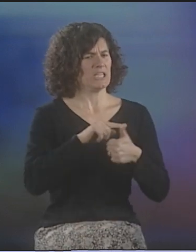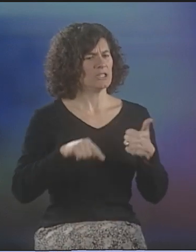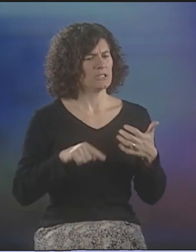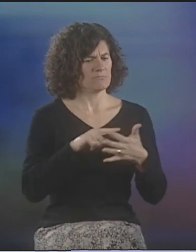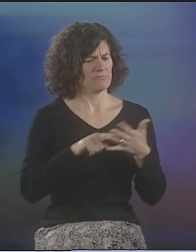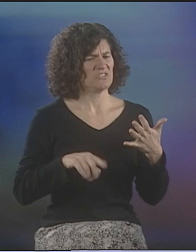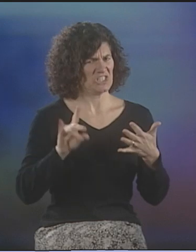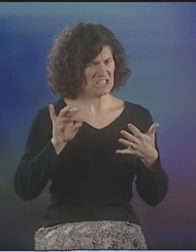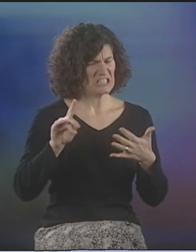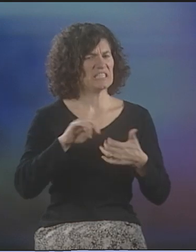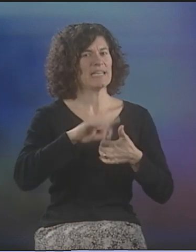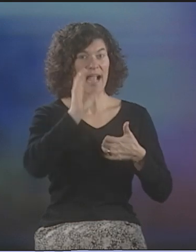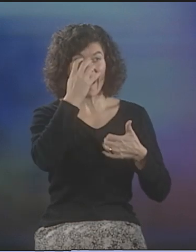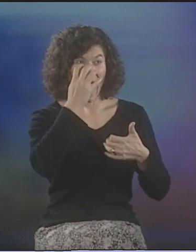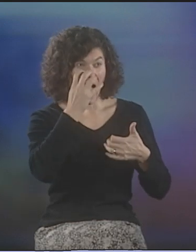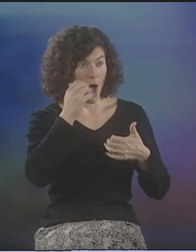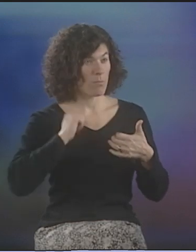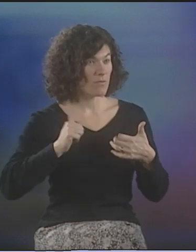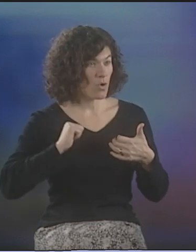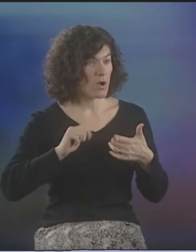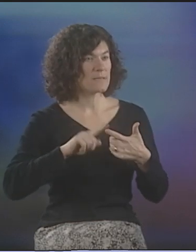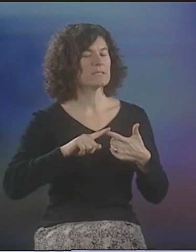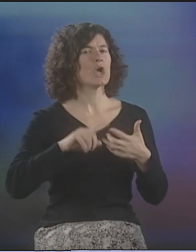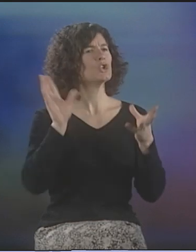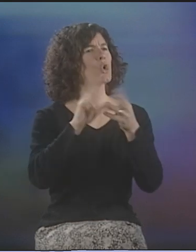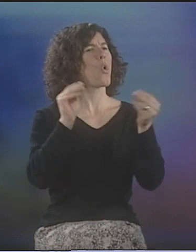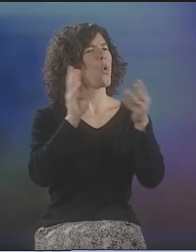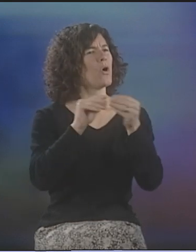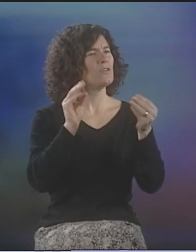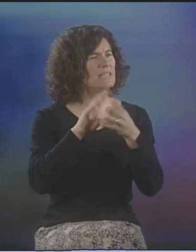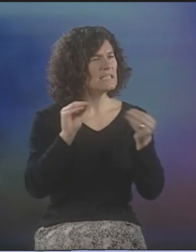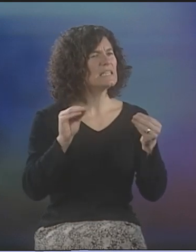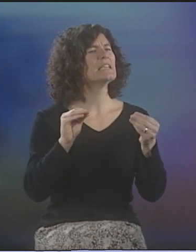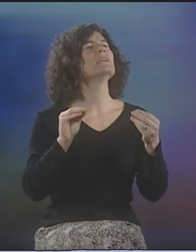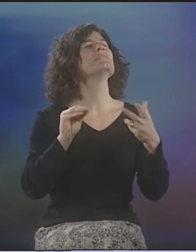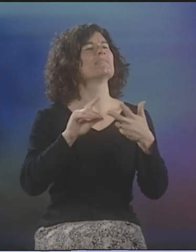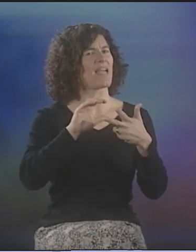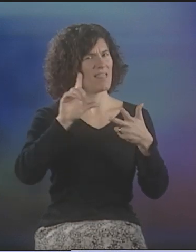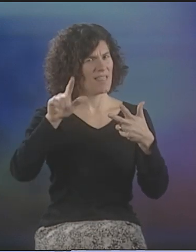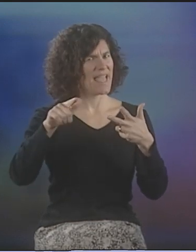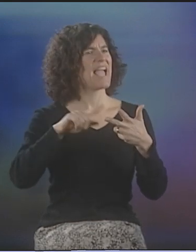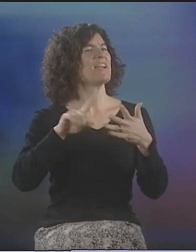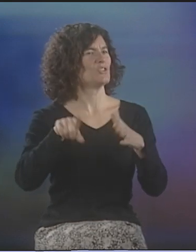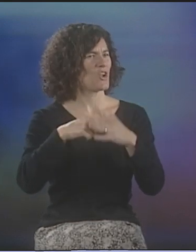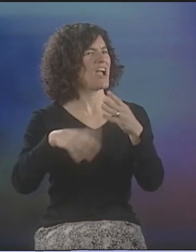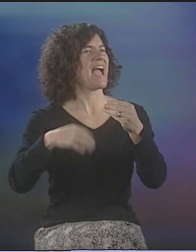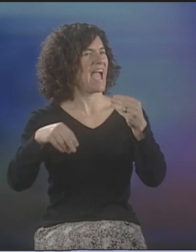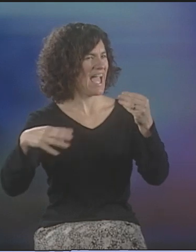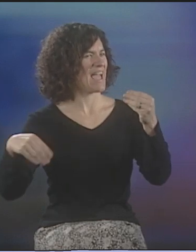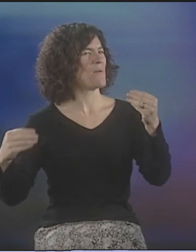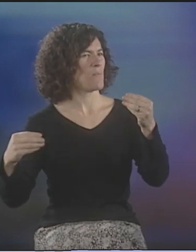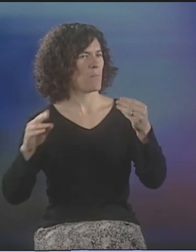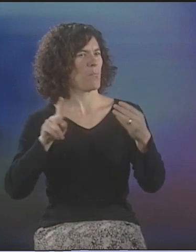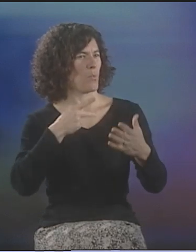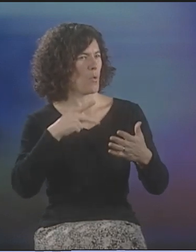DEBBIE HAD A LOT OF, UH, SKILLS. SHE WAS A CLOWN, A STORYTELLER, AND THEN SHE ADDED MORE THINGS TO HER REPERTOIRE,